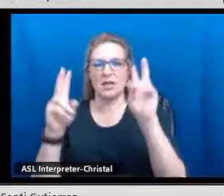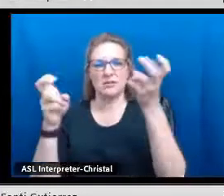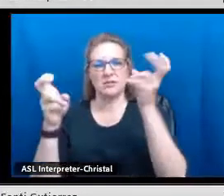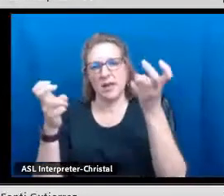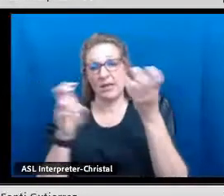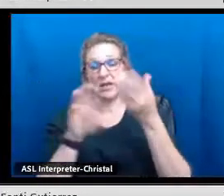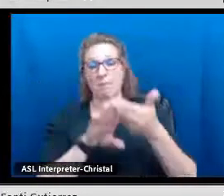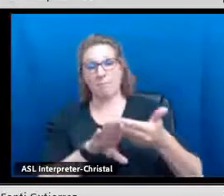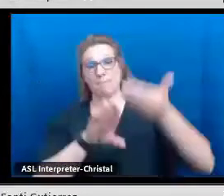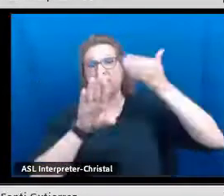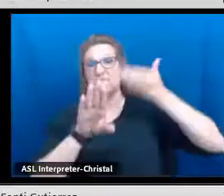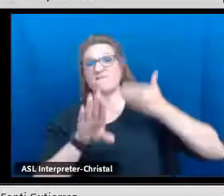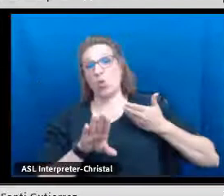It is 15 minutes.